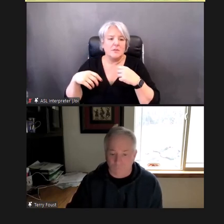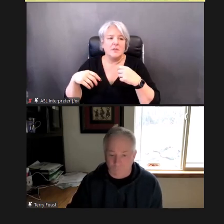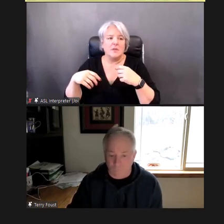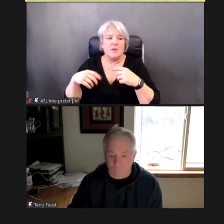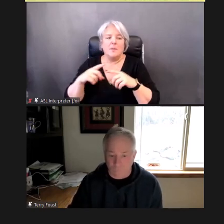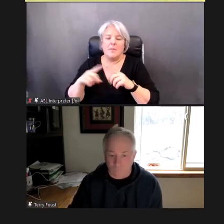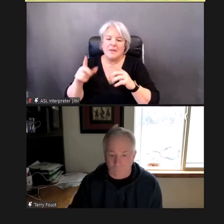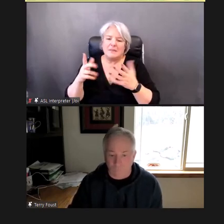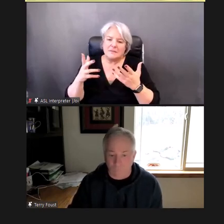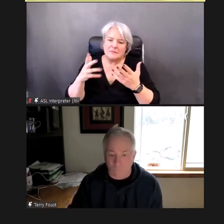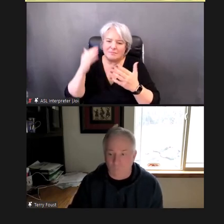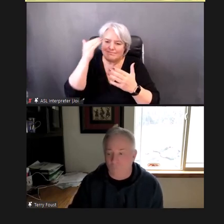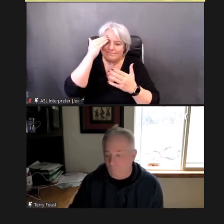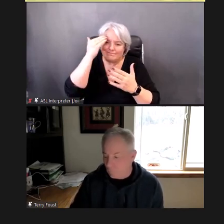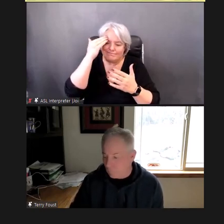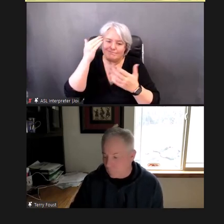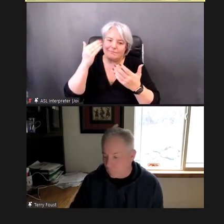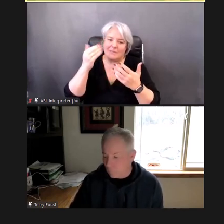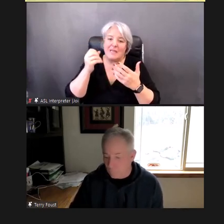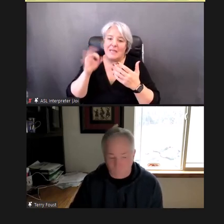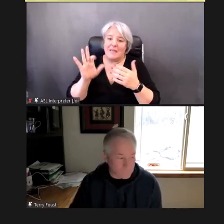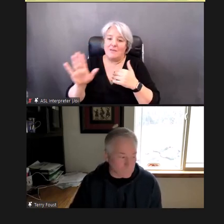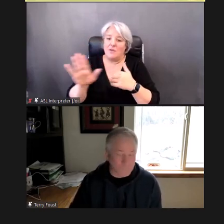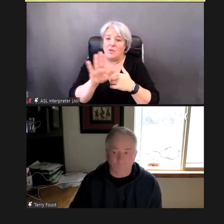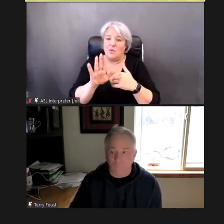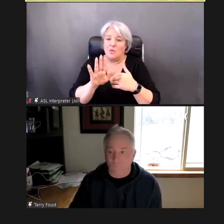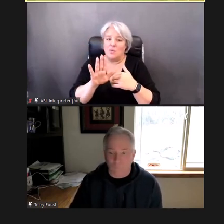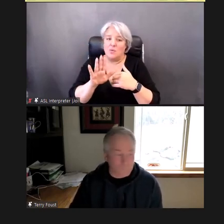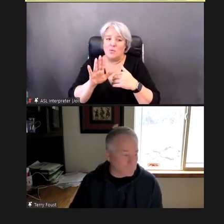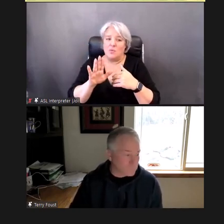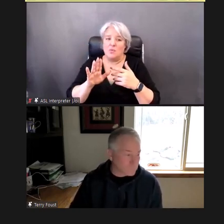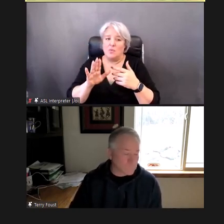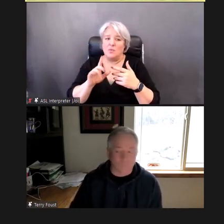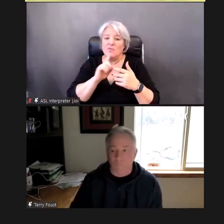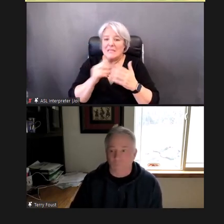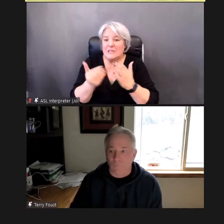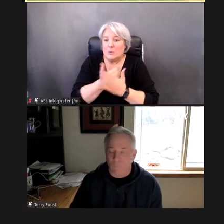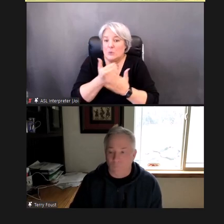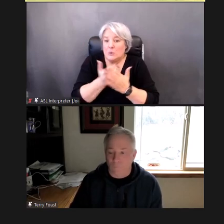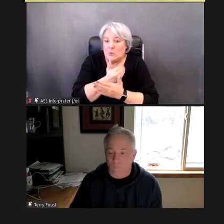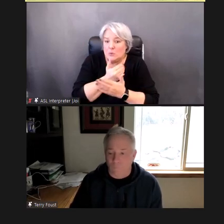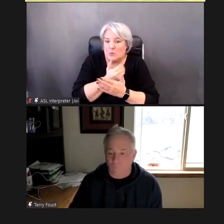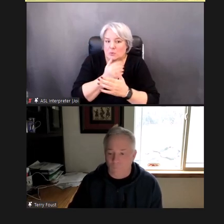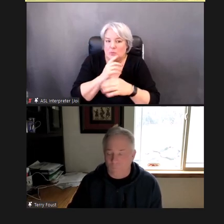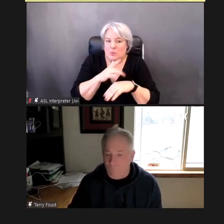If you are really new to Early Childhood Hearing Screening, you're